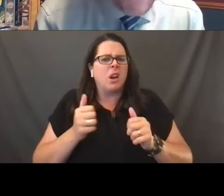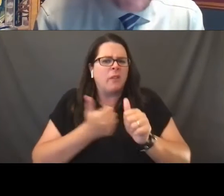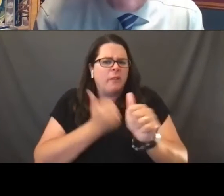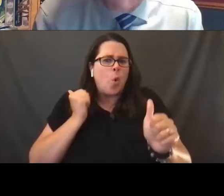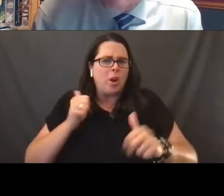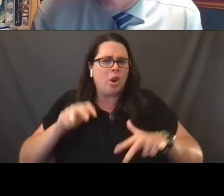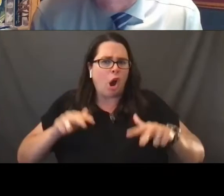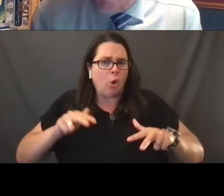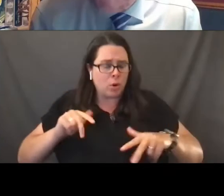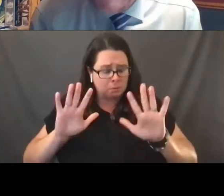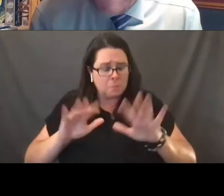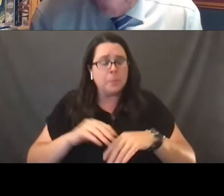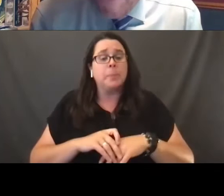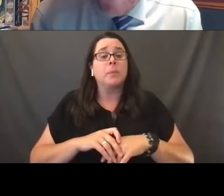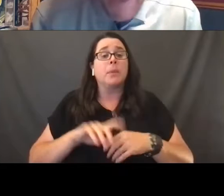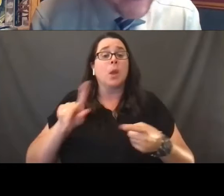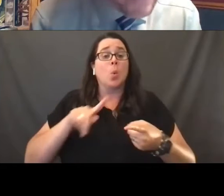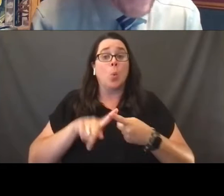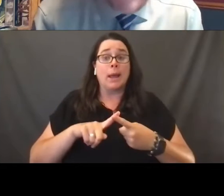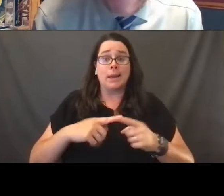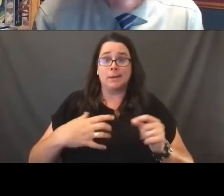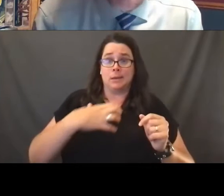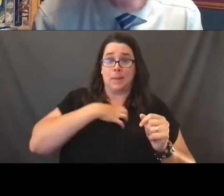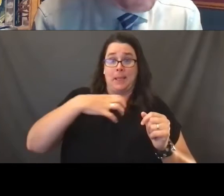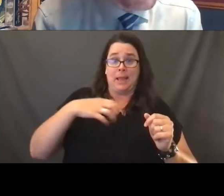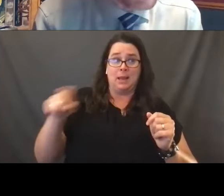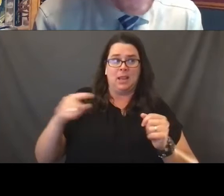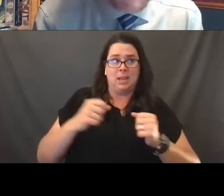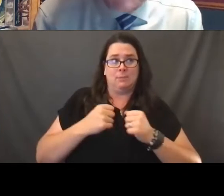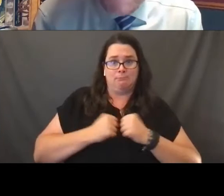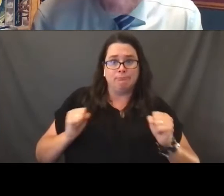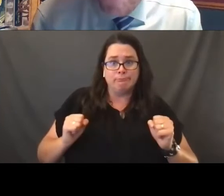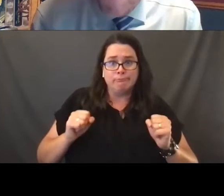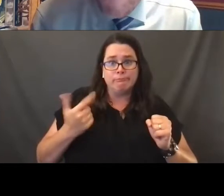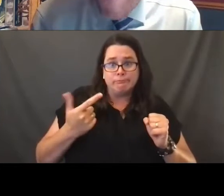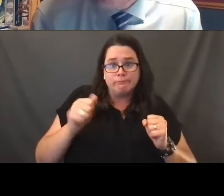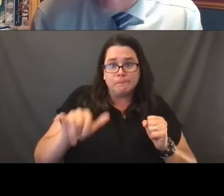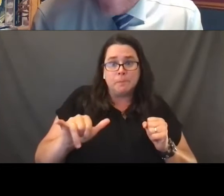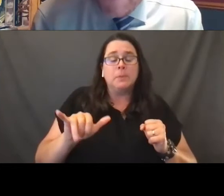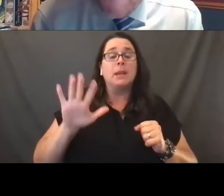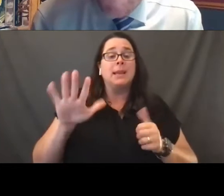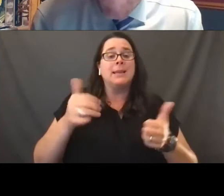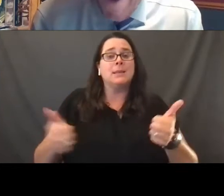And when there was complaint about that, again, Mr. Zarda's employer fired him.